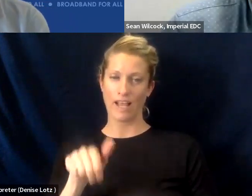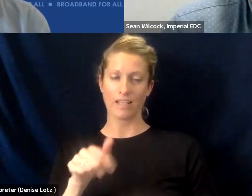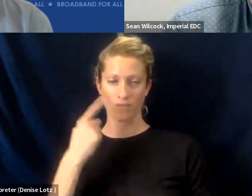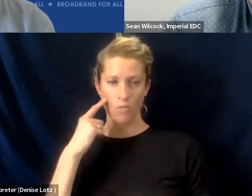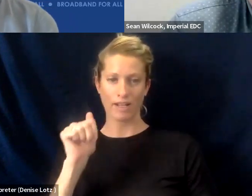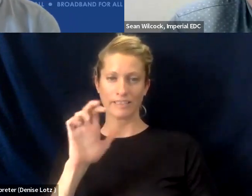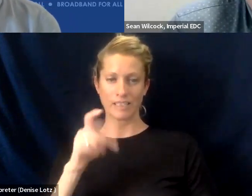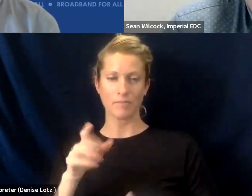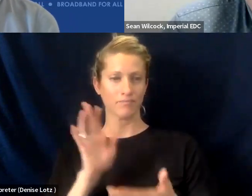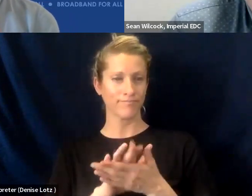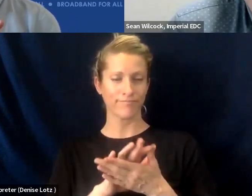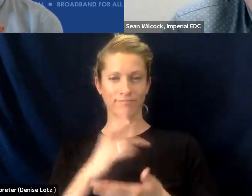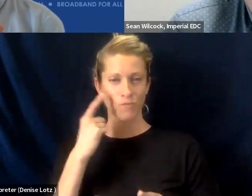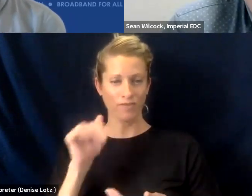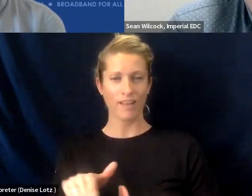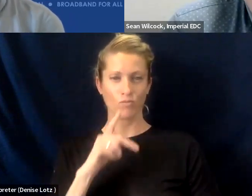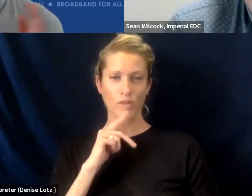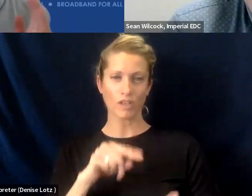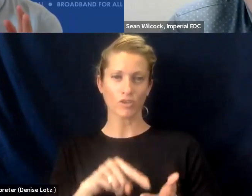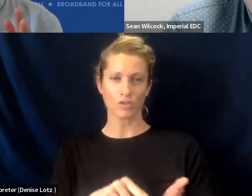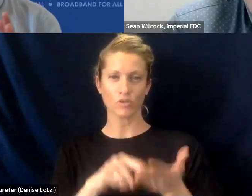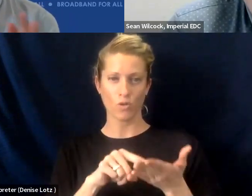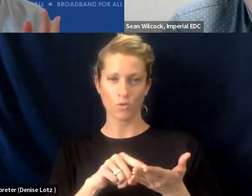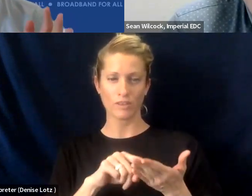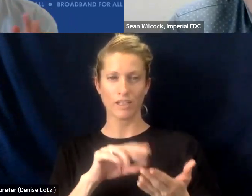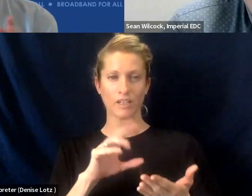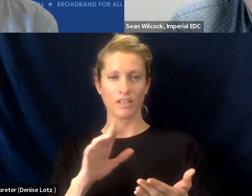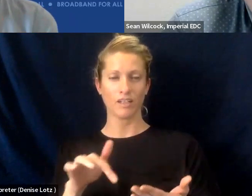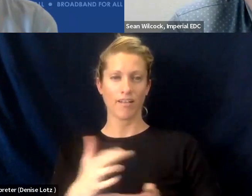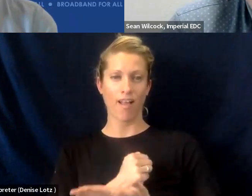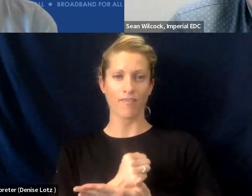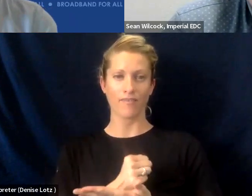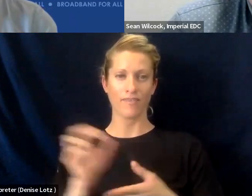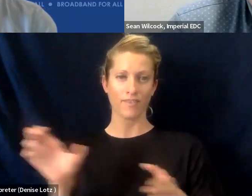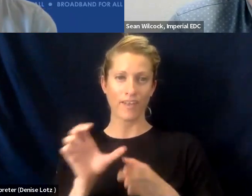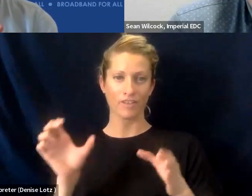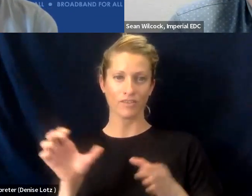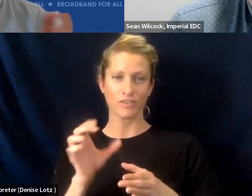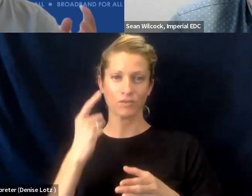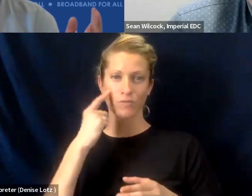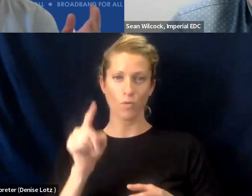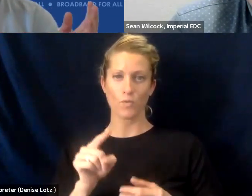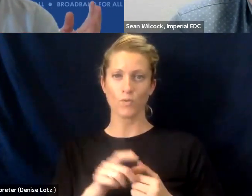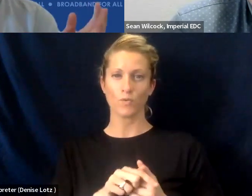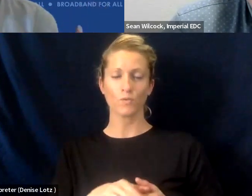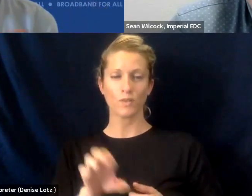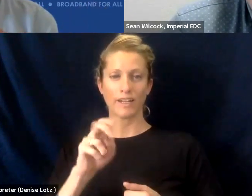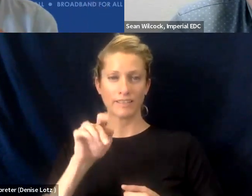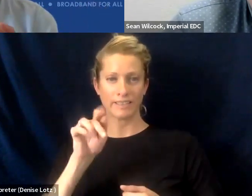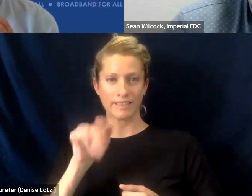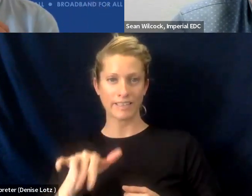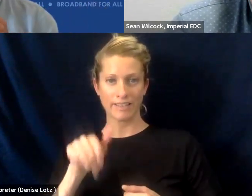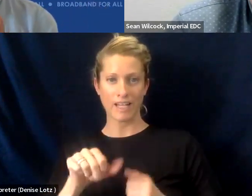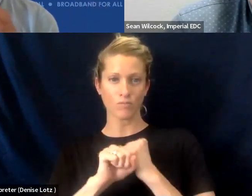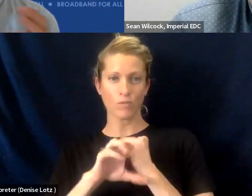Again, it just shows that kind of collective action for entities that are promoting ACP